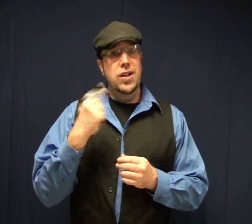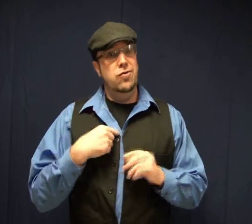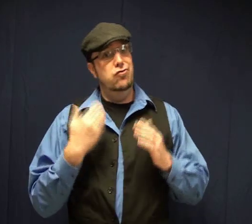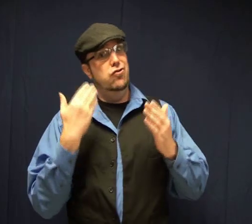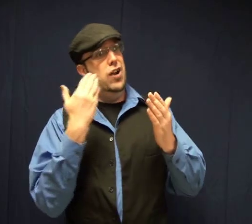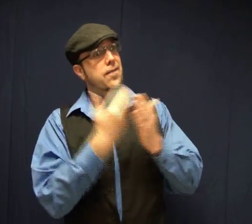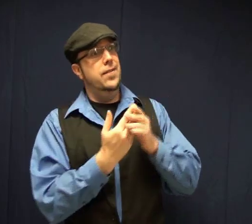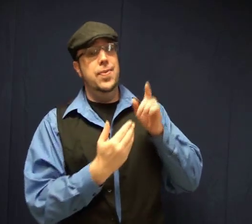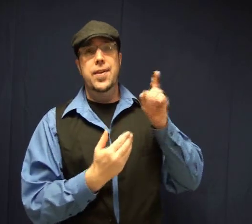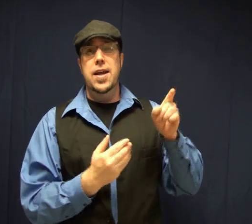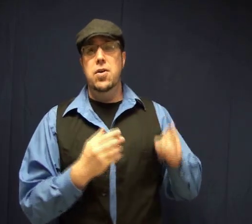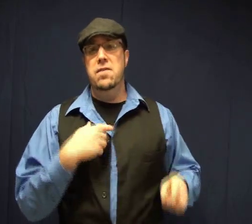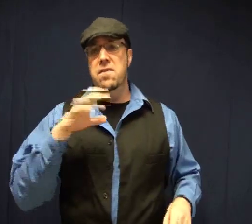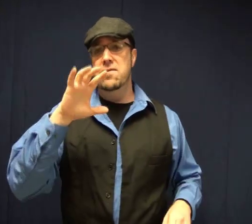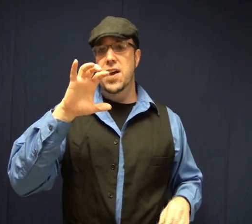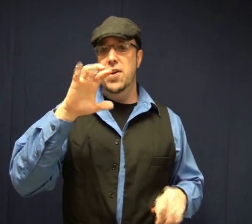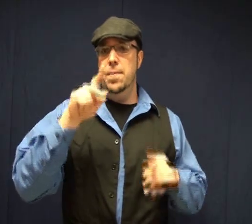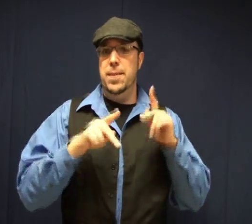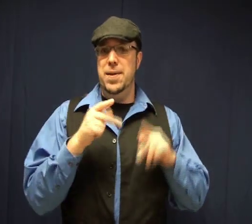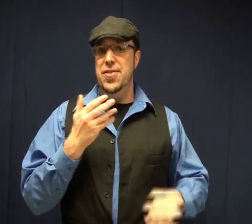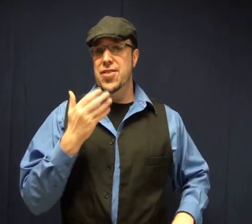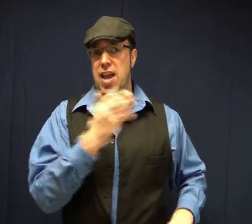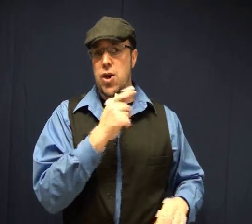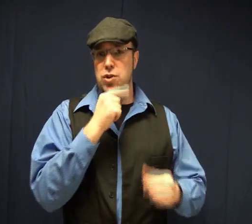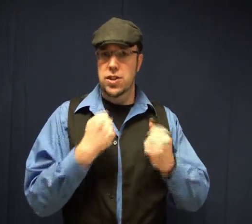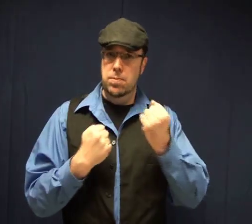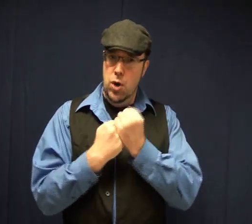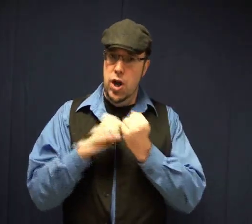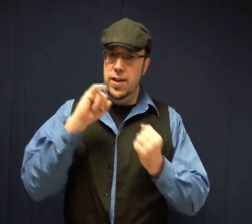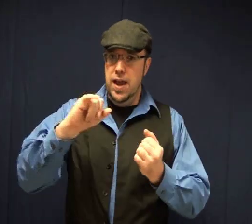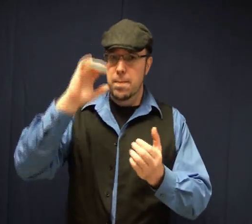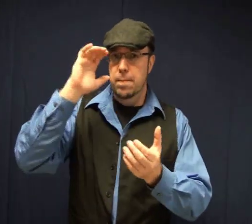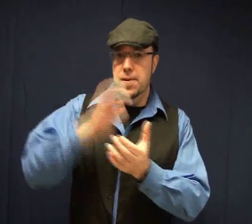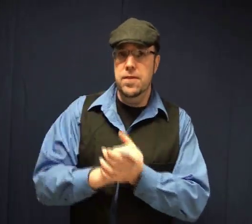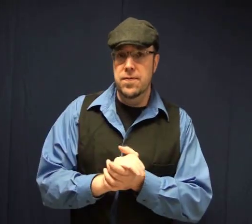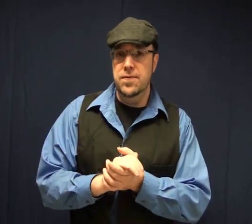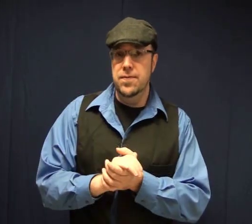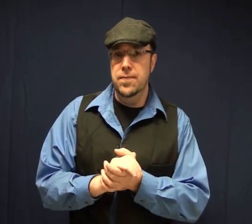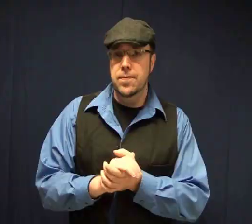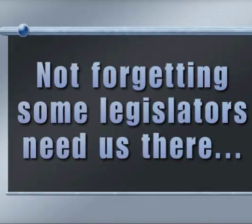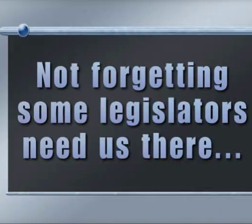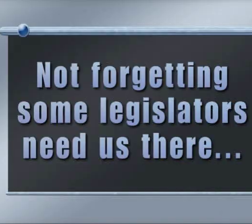I always arrive there and there are like 500 people there who support that belief.